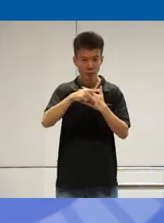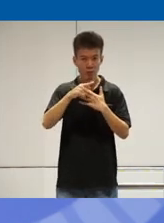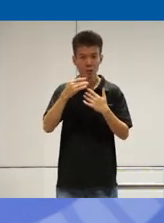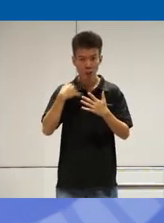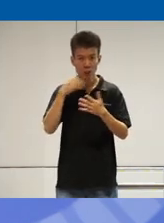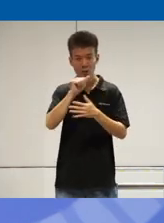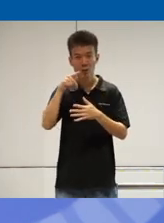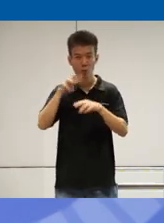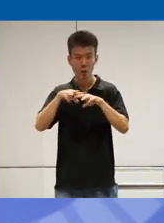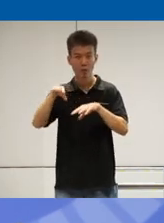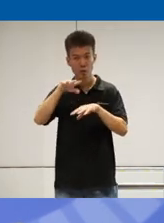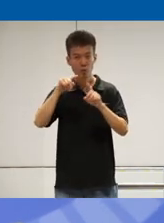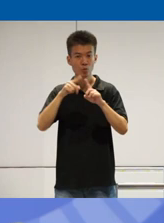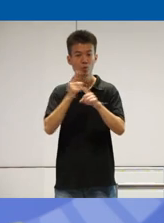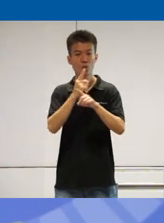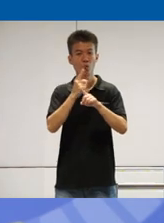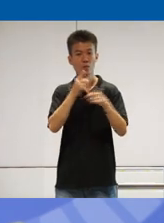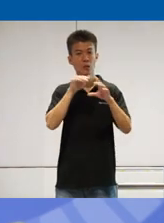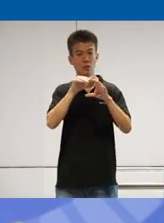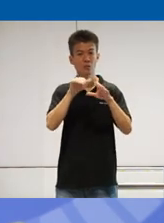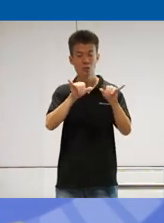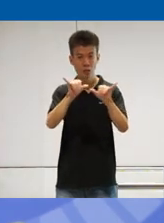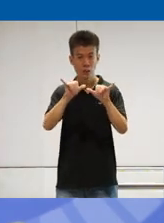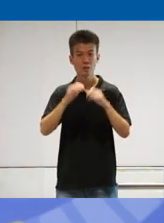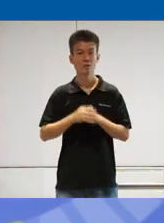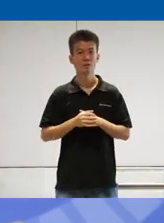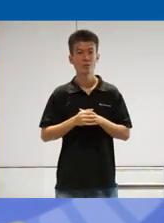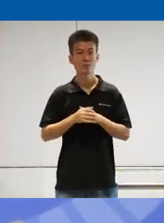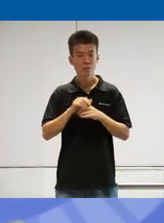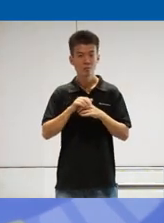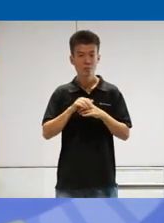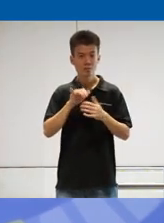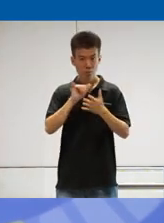websites to proper accessibility standards screen readers can't interface with it and I don't know